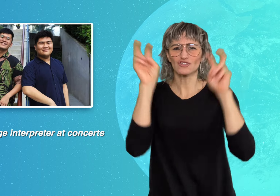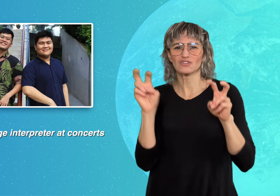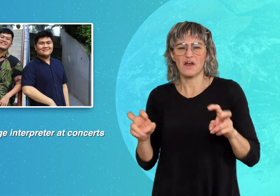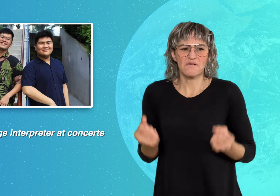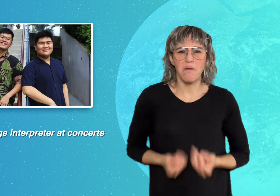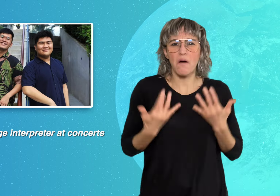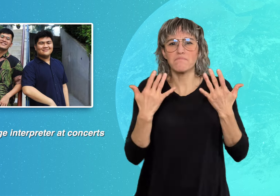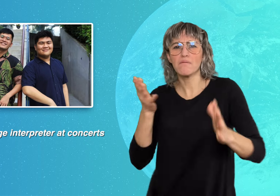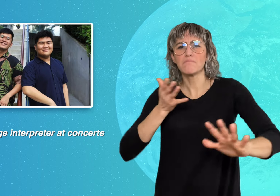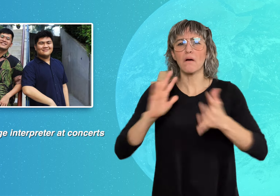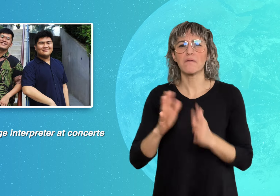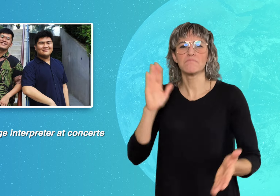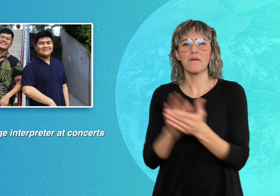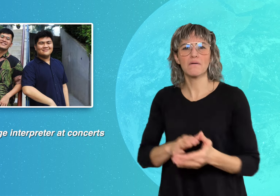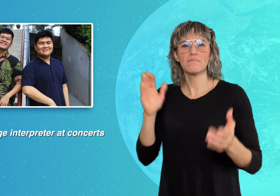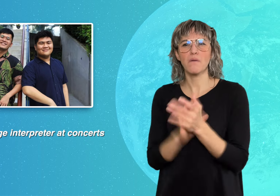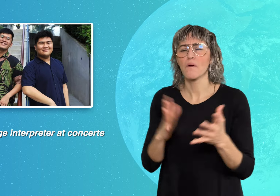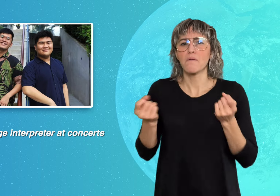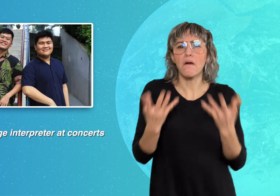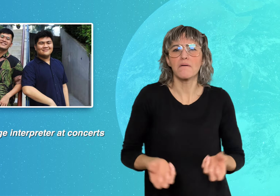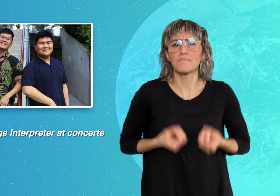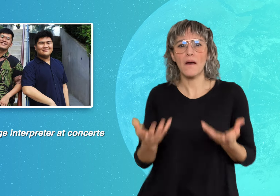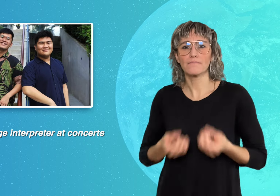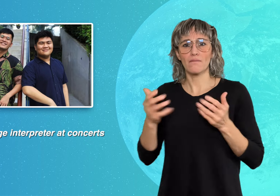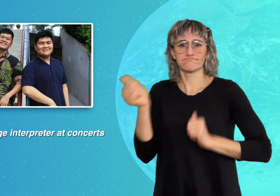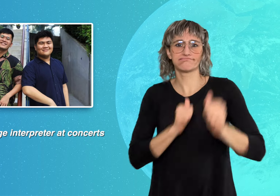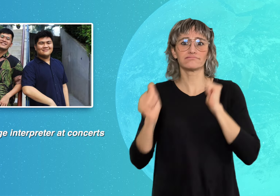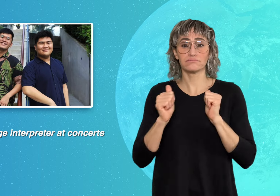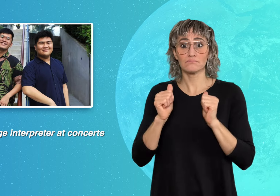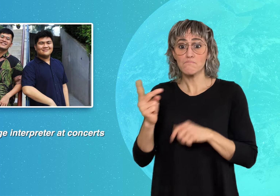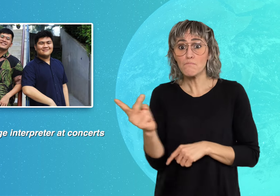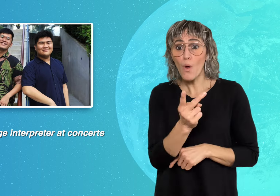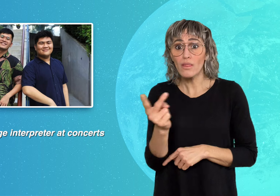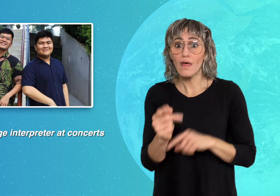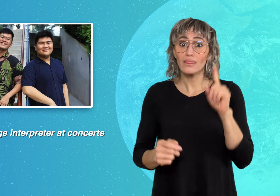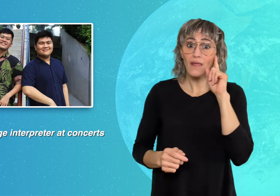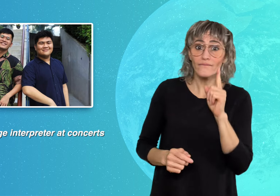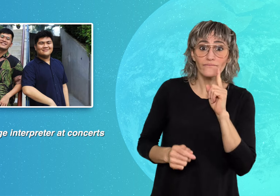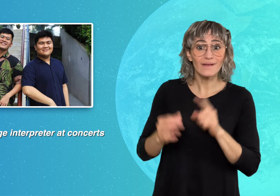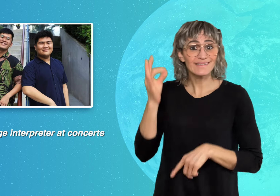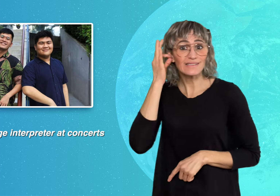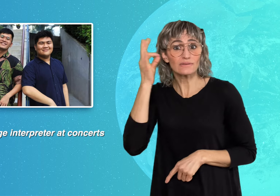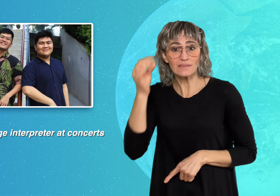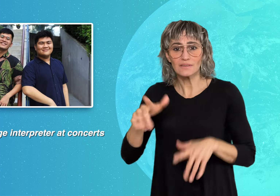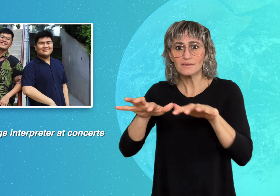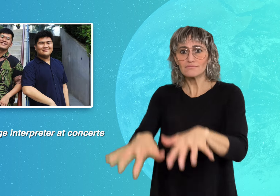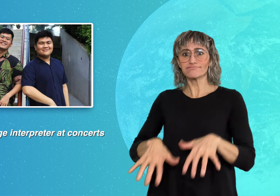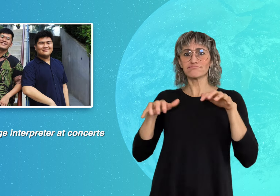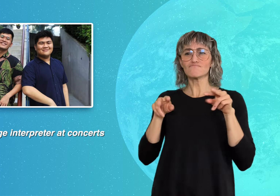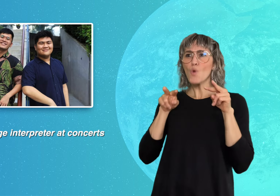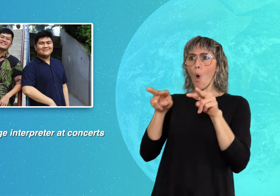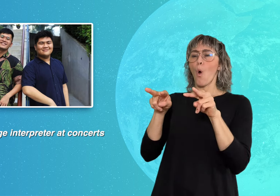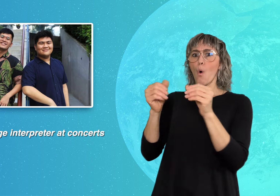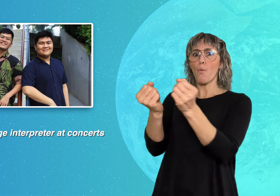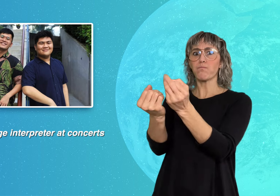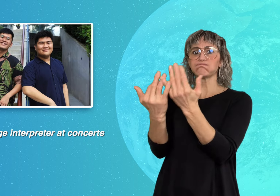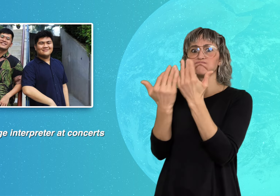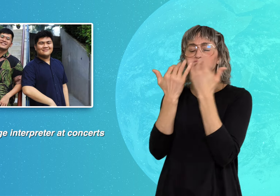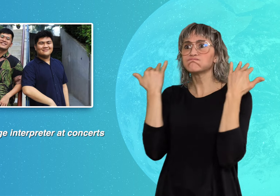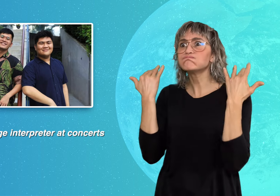upbeat performances captured the attention of both Deaf and hearing